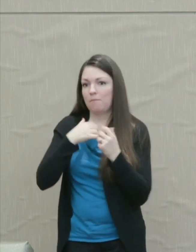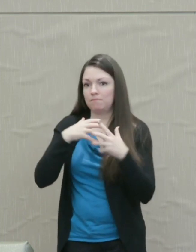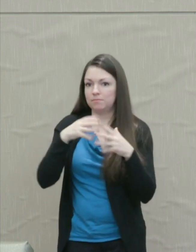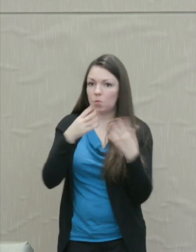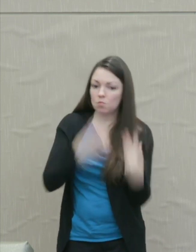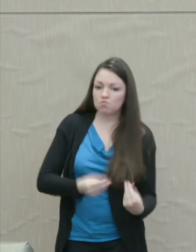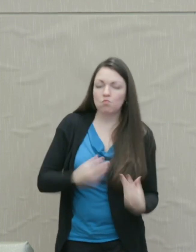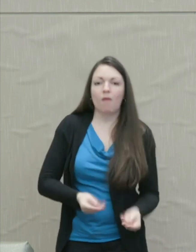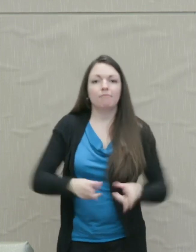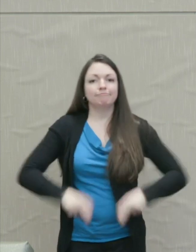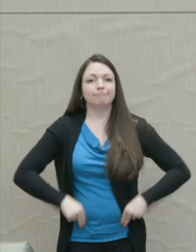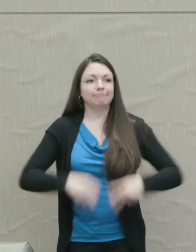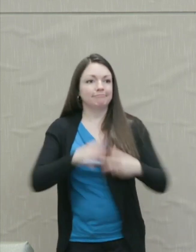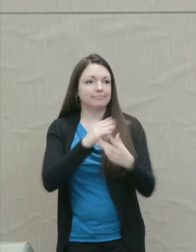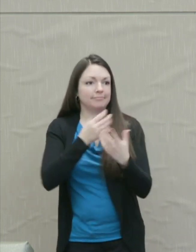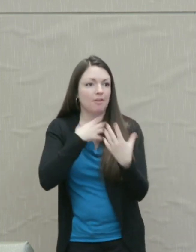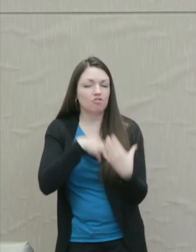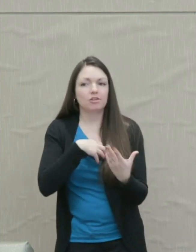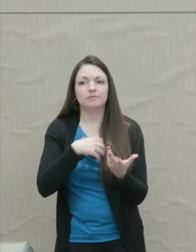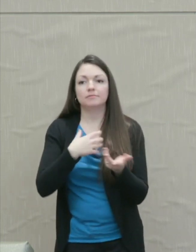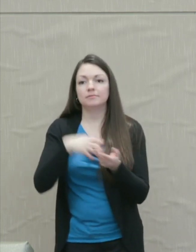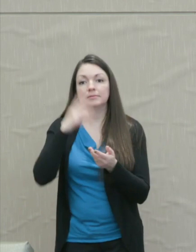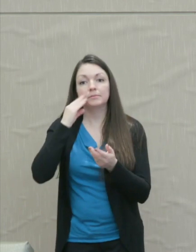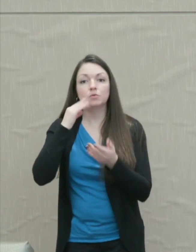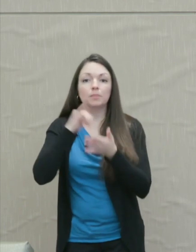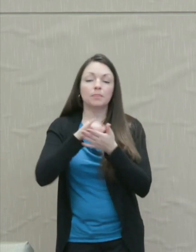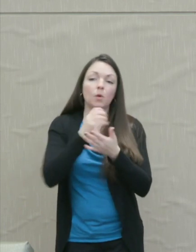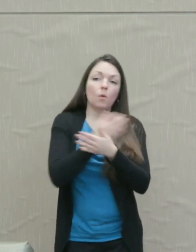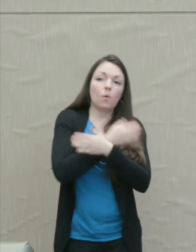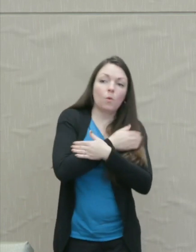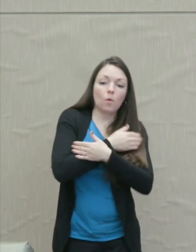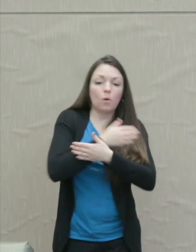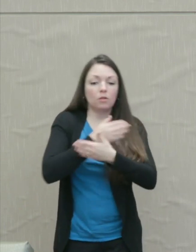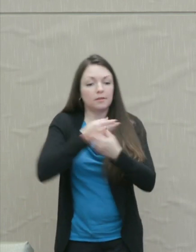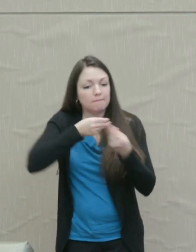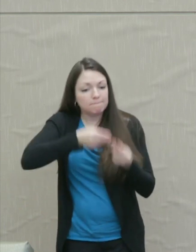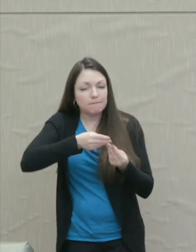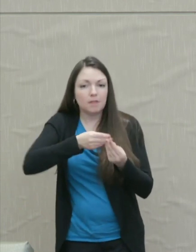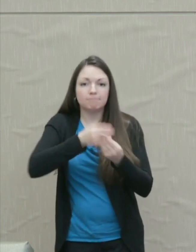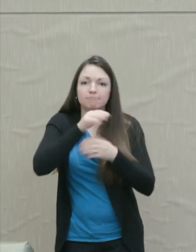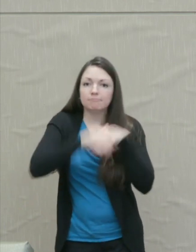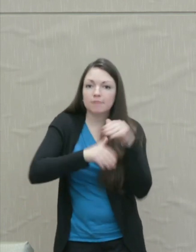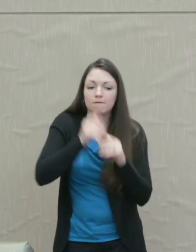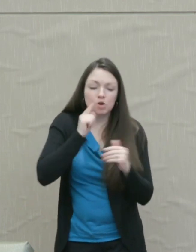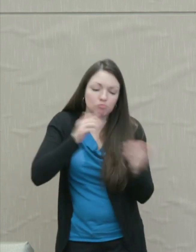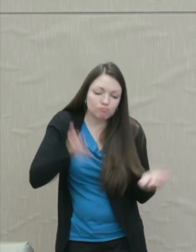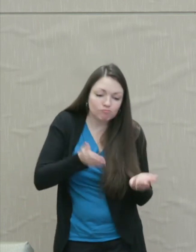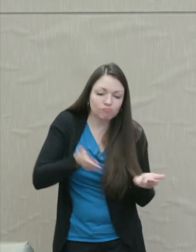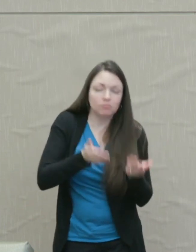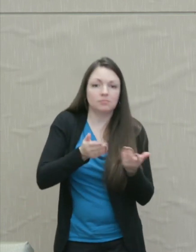Experiences of being fed, held, and comforted quickly lead to expectations, expectations